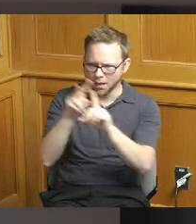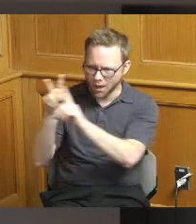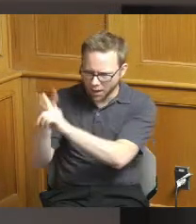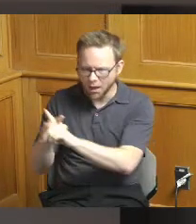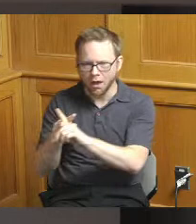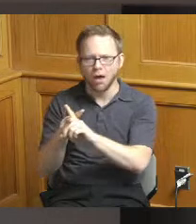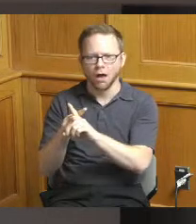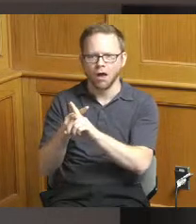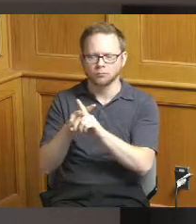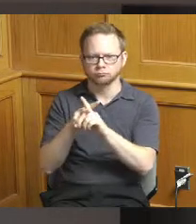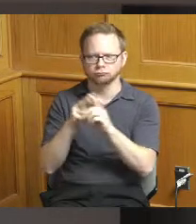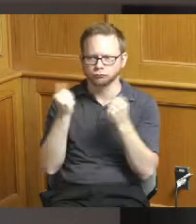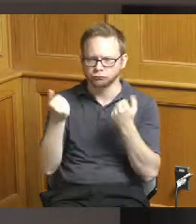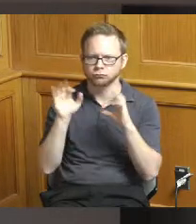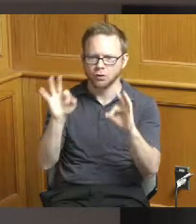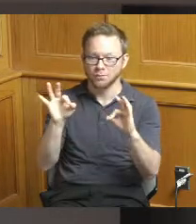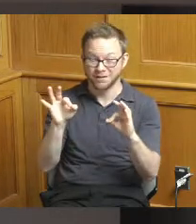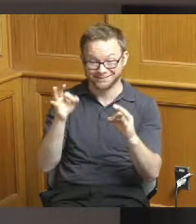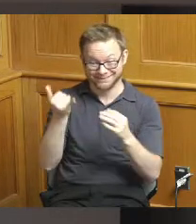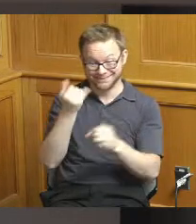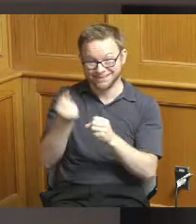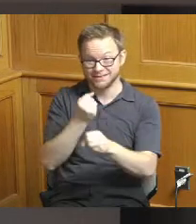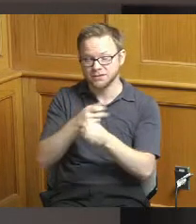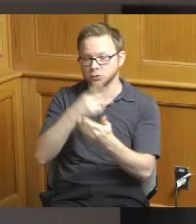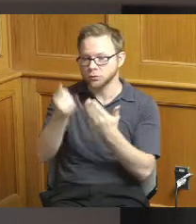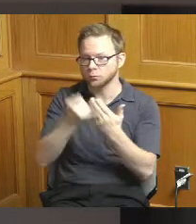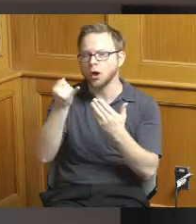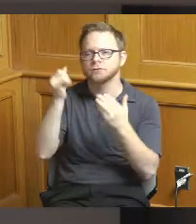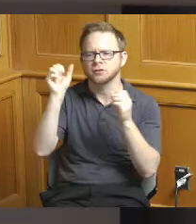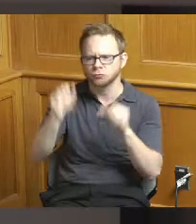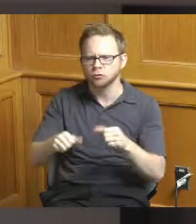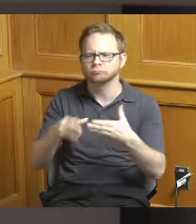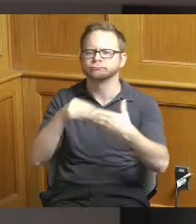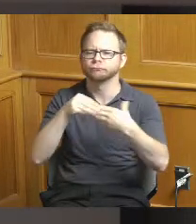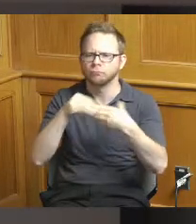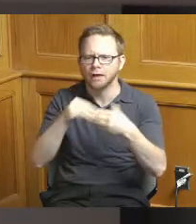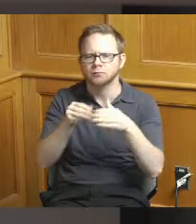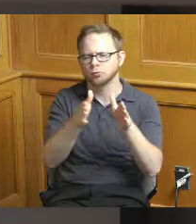projects lent themselves to being able to scale up or down easily as a poll as opposed to an all or